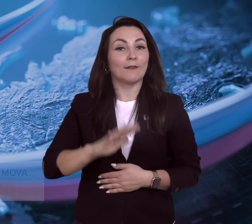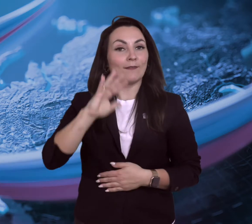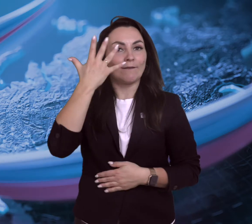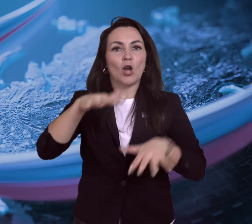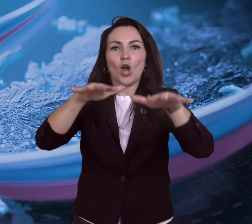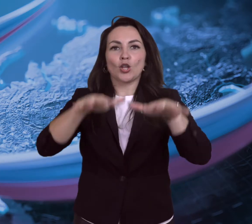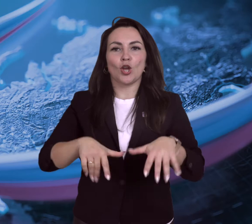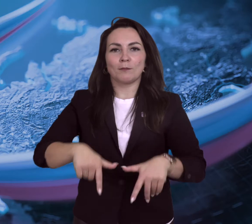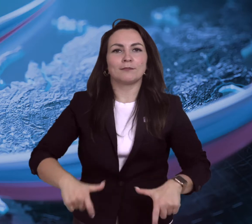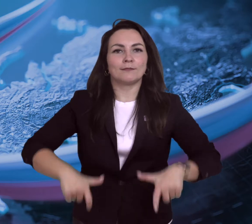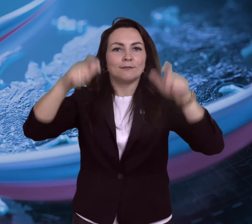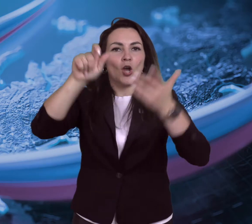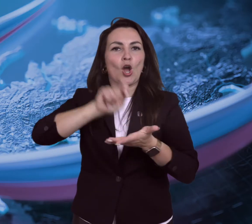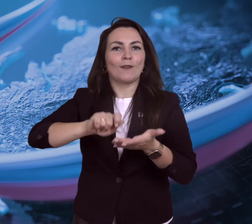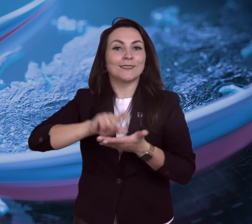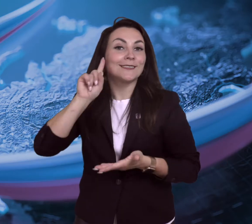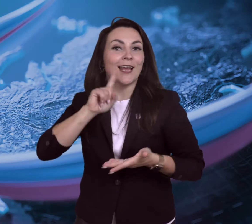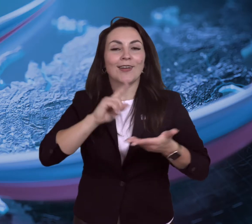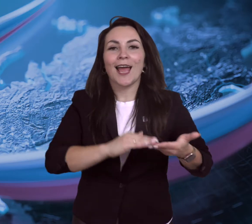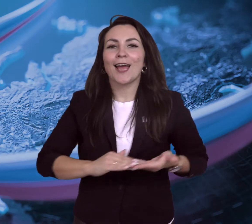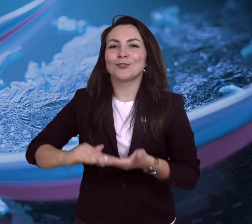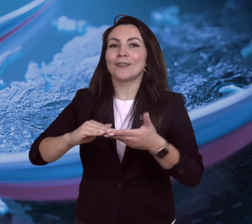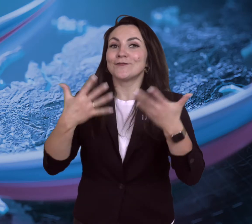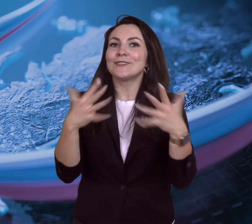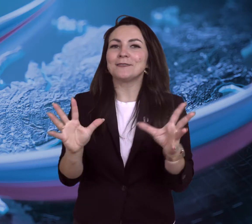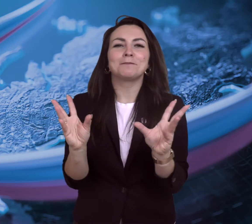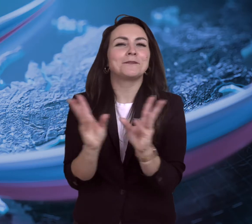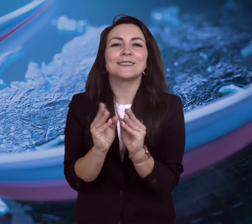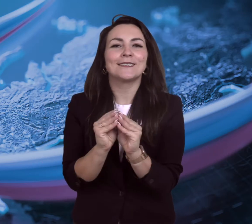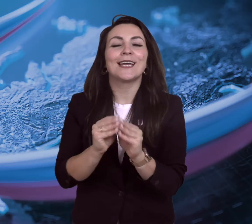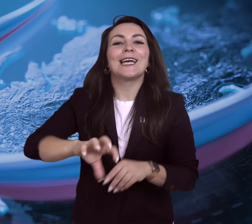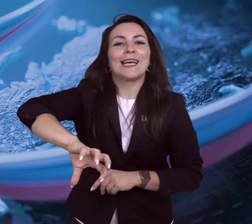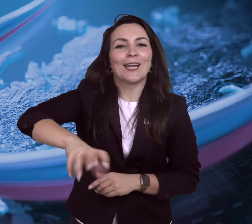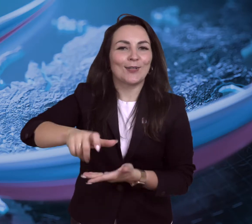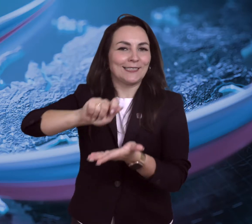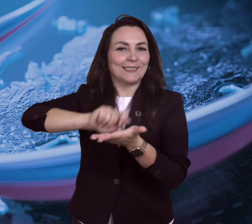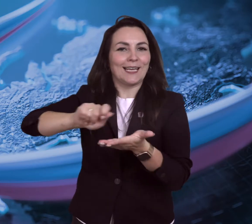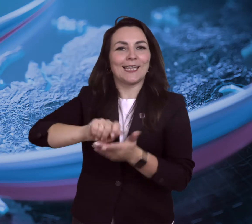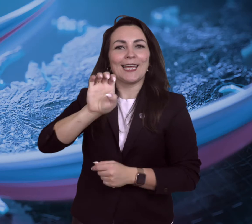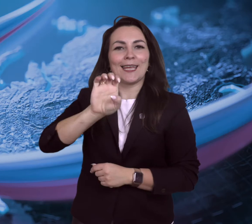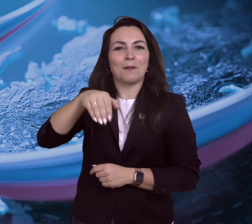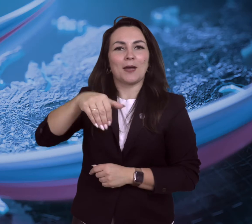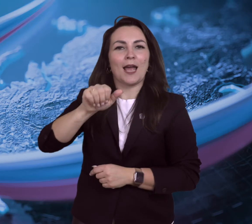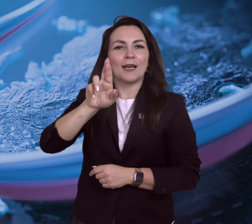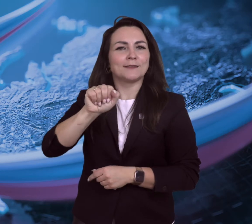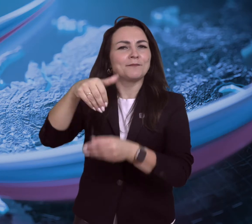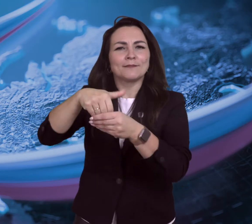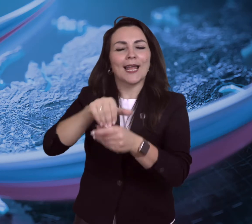On October 5, a regular meeting of the Eastern Europe and Middle Asia Regional Secretariat of WFD (EEMARS)